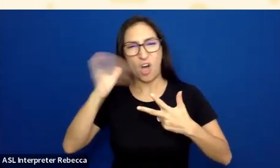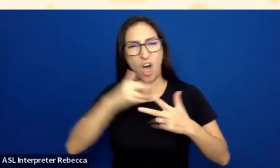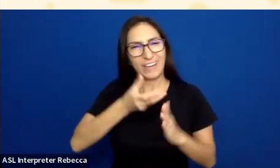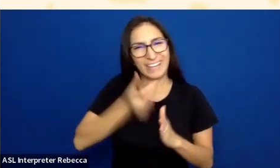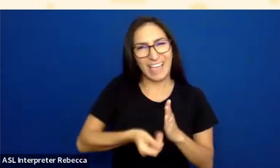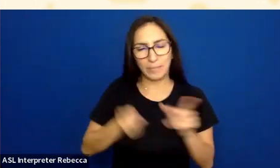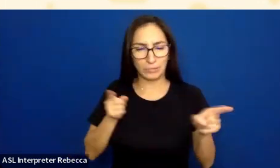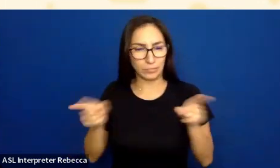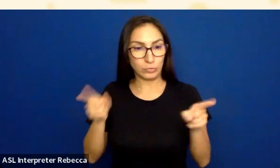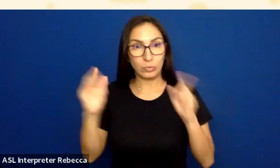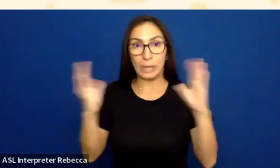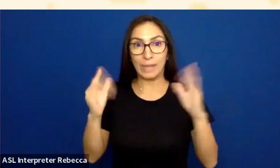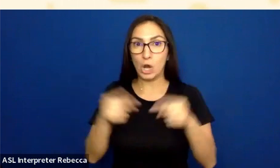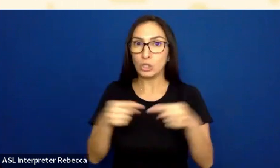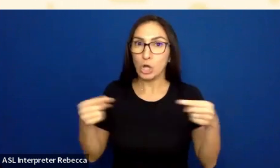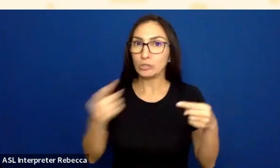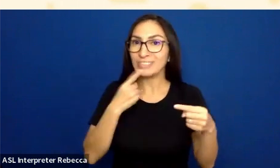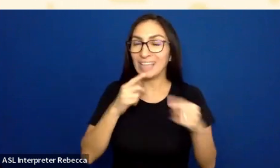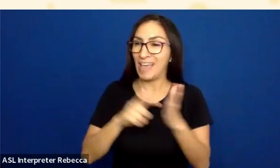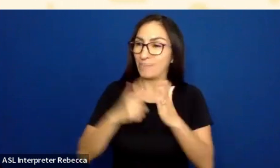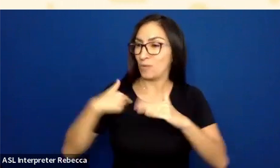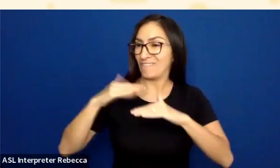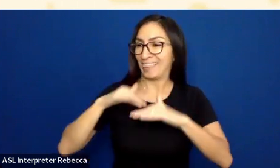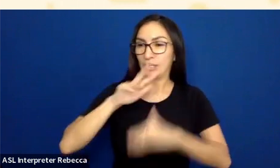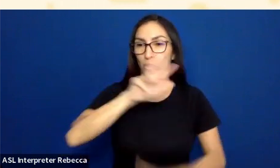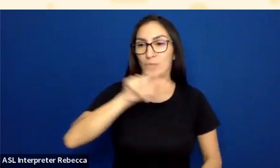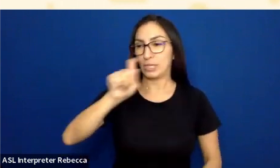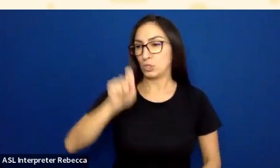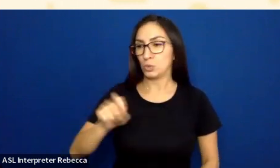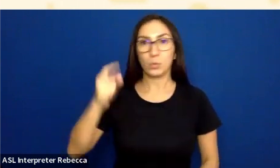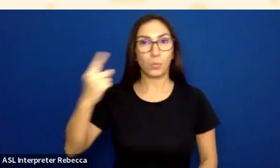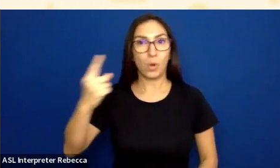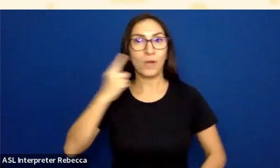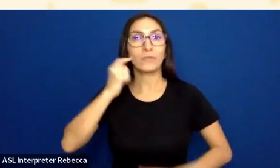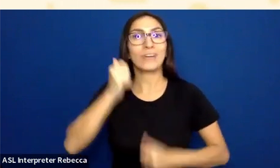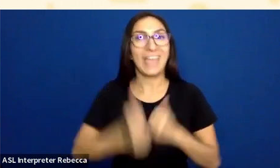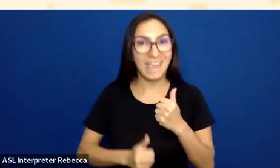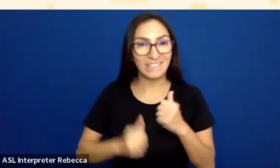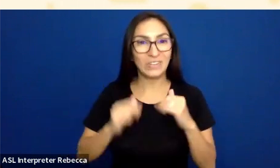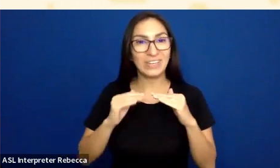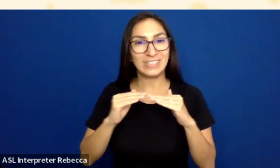it says, well, you need at least 3-to-1 contrast for every state, but not differences between states.